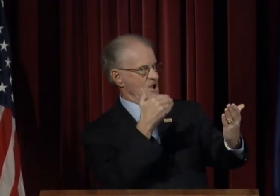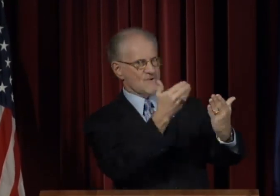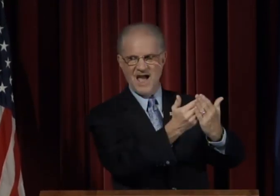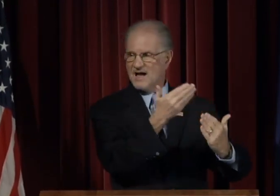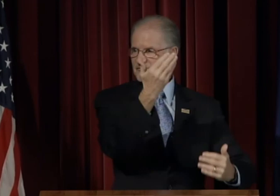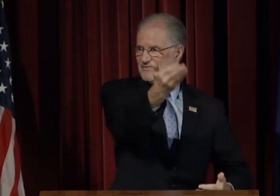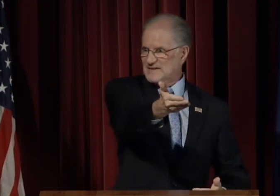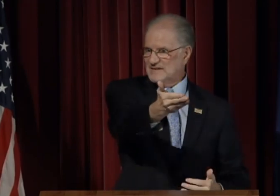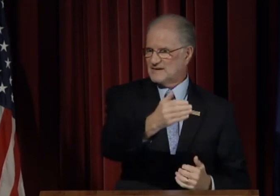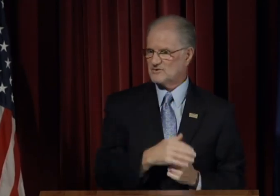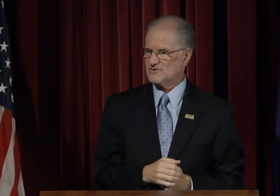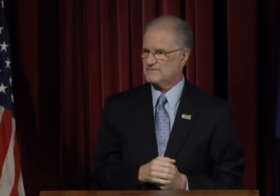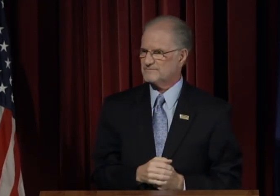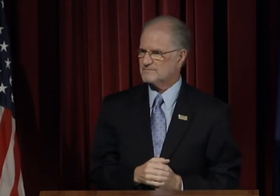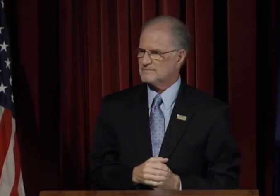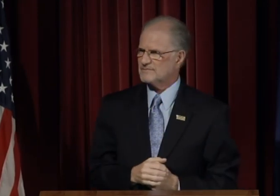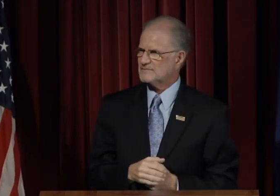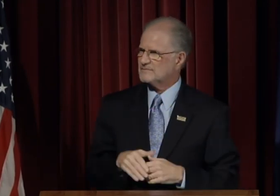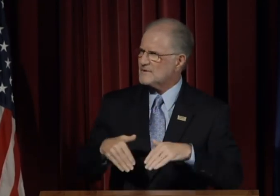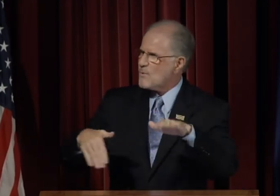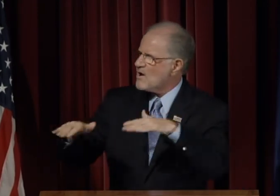how will we arrive there?